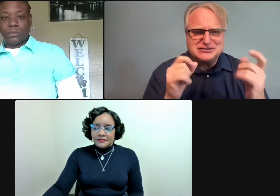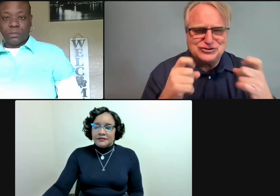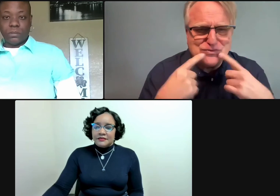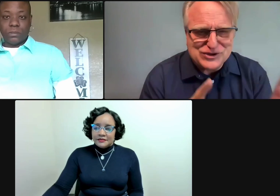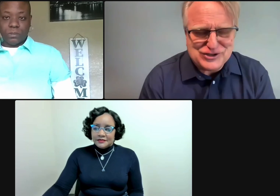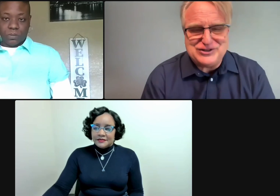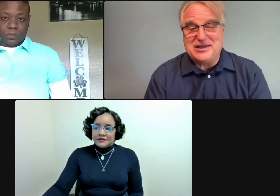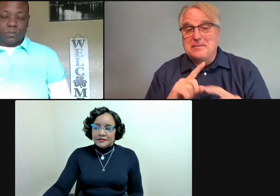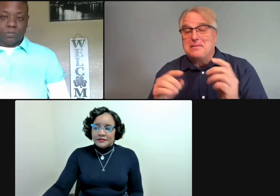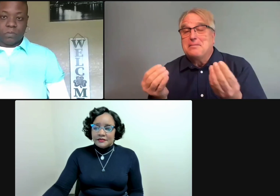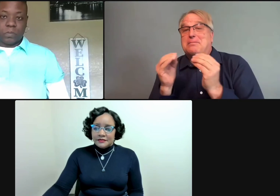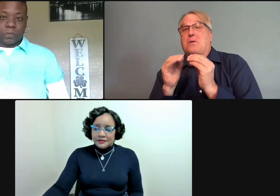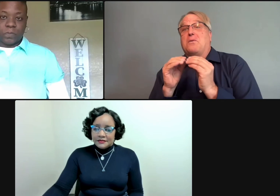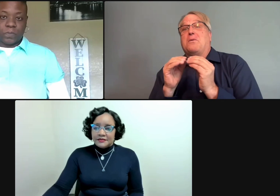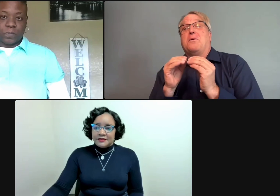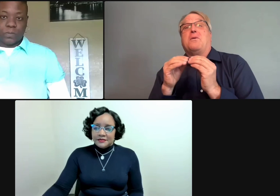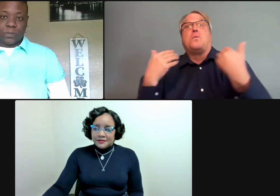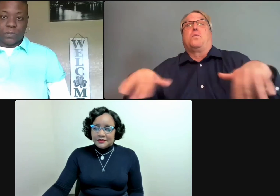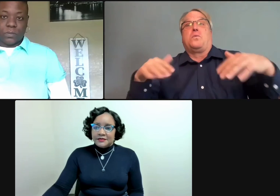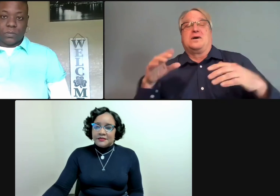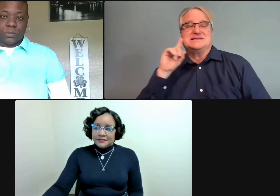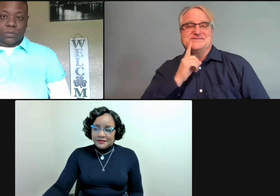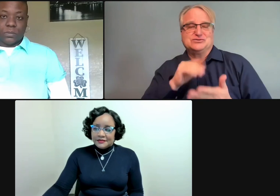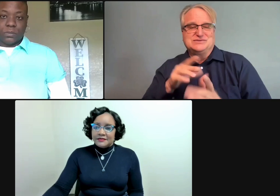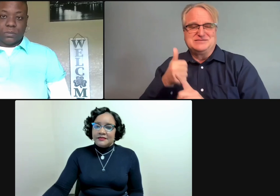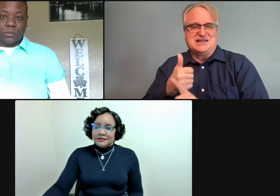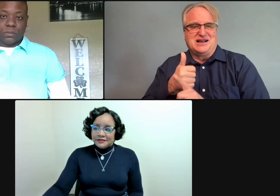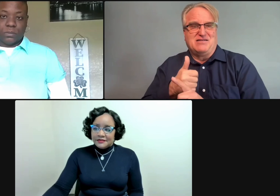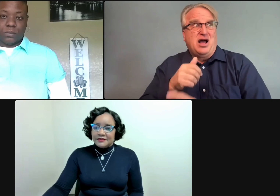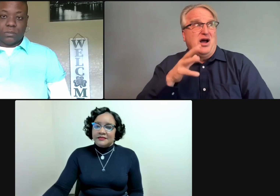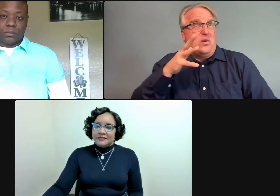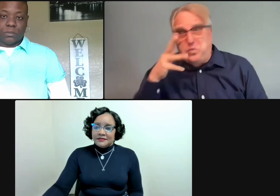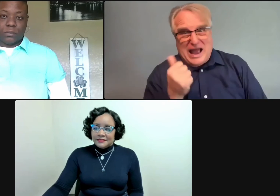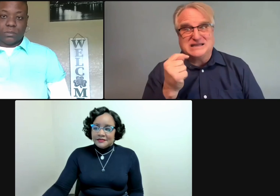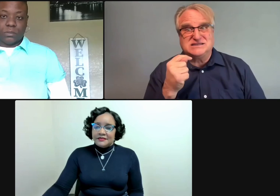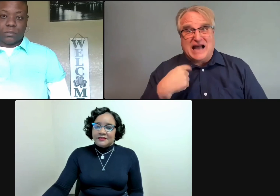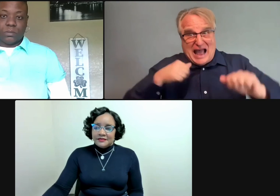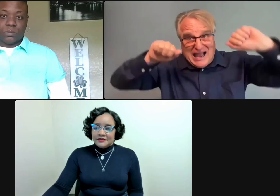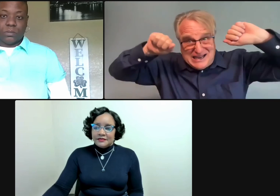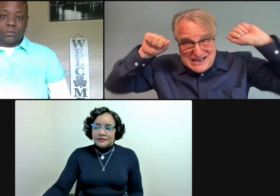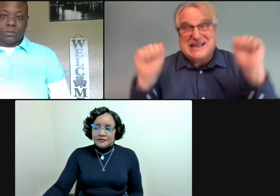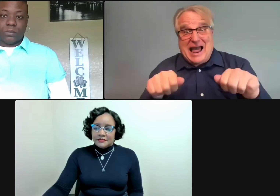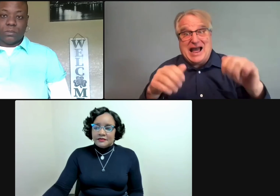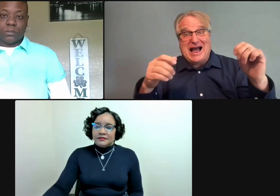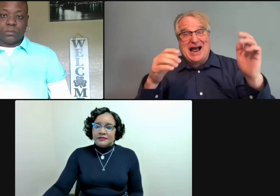to think outside the box, to be given some tools that may work better for them, that they intuitively know will work better.